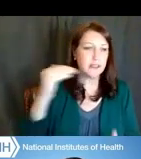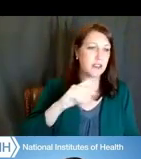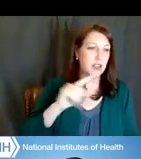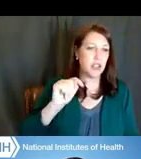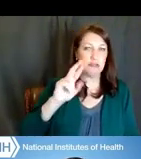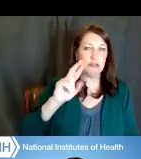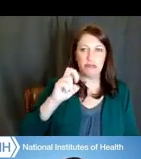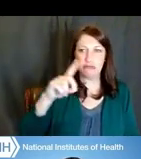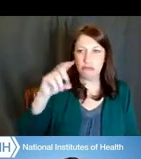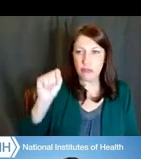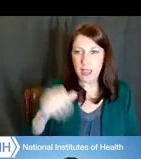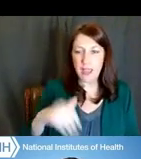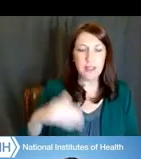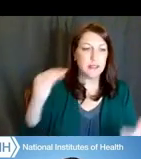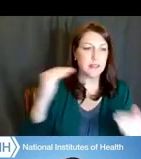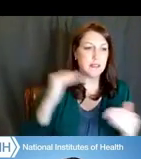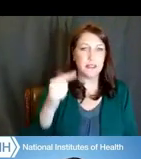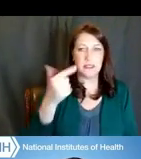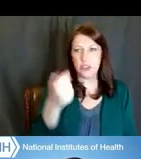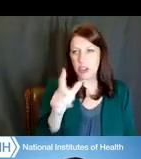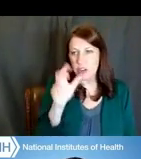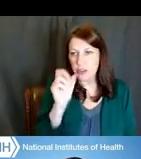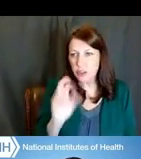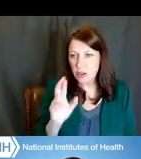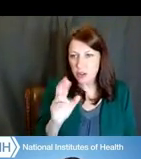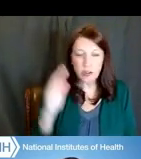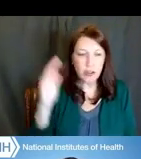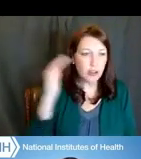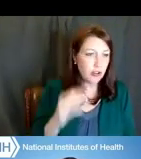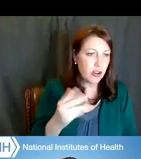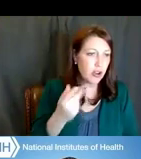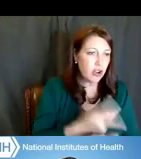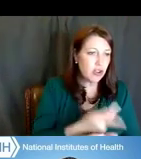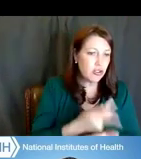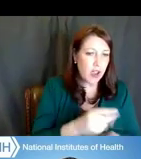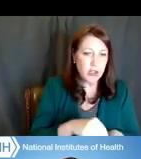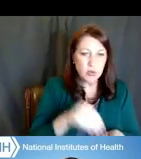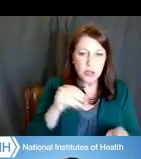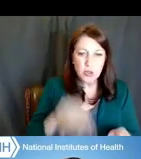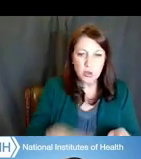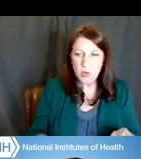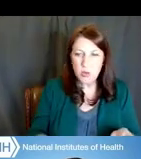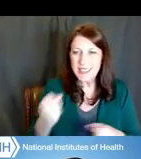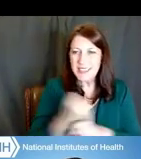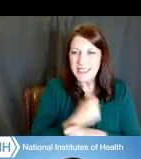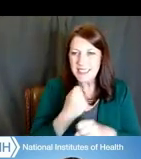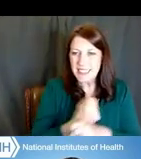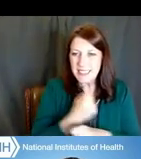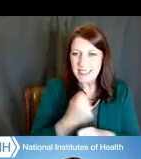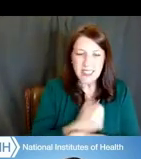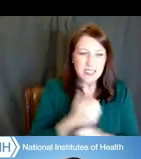gender, statistics on graduate students that are supported by NIH funding, postdocs, etcetera.